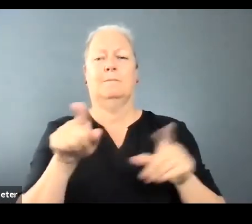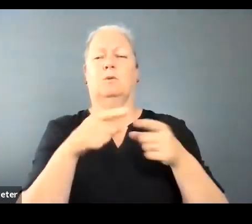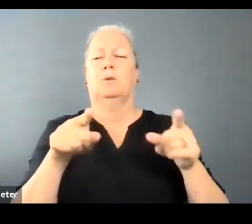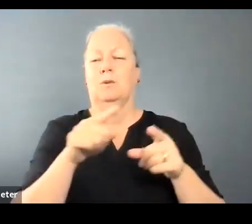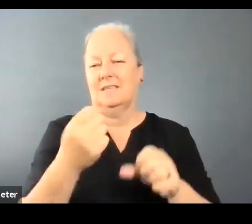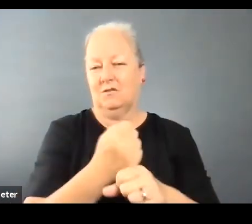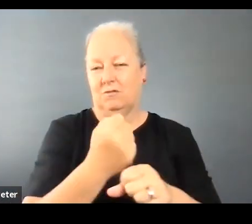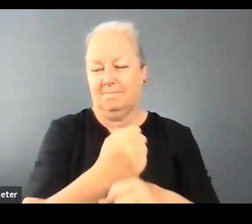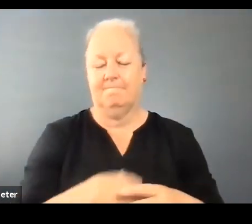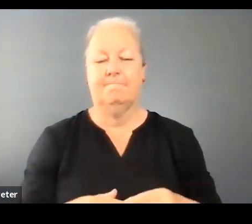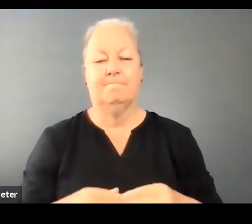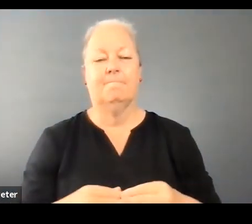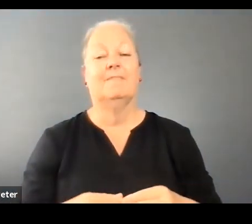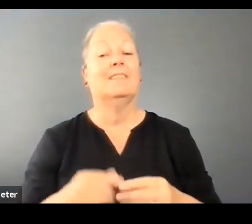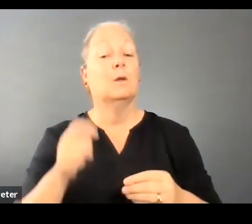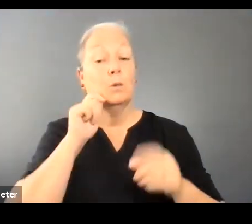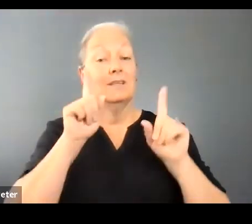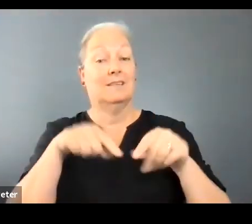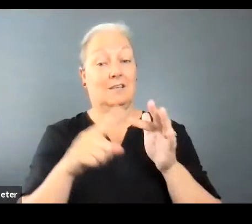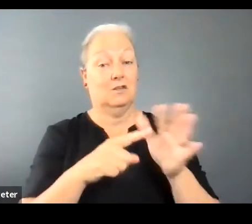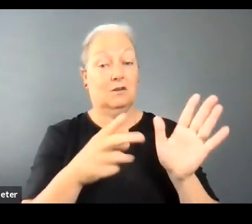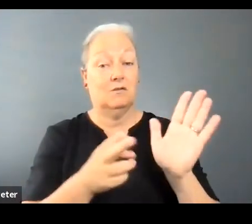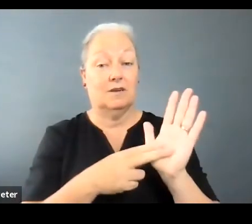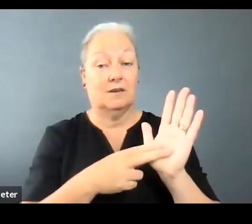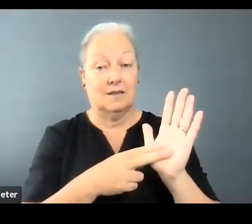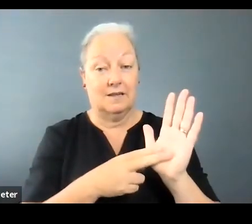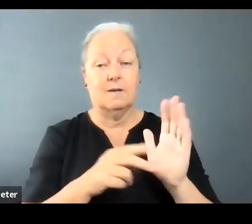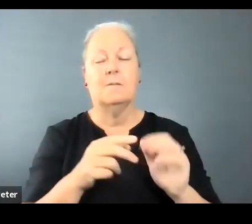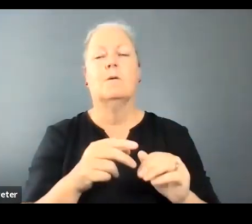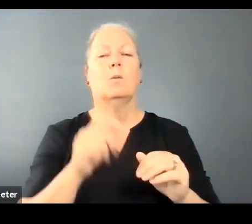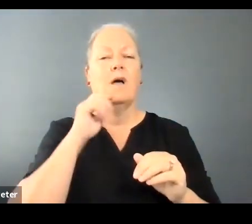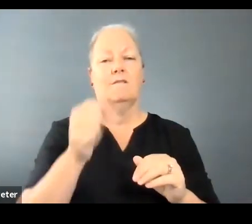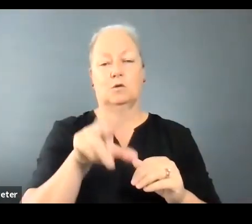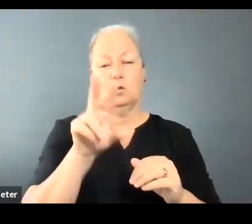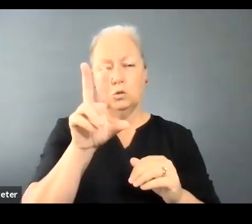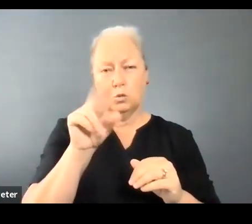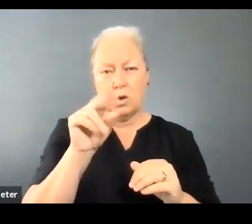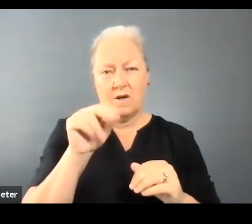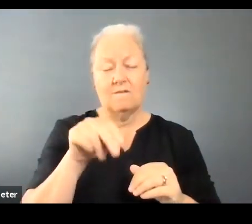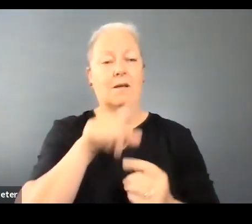Starting in January, up to 12 industry mentor sessions will be funded.